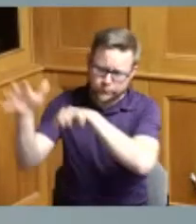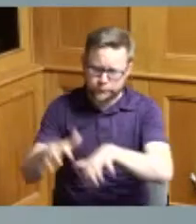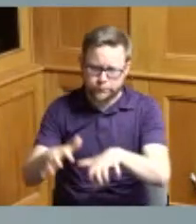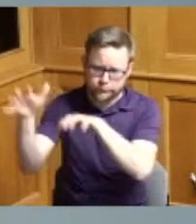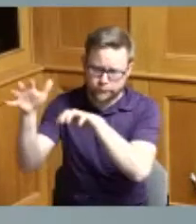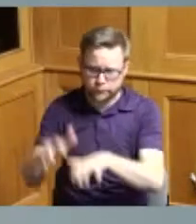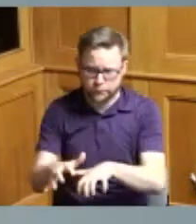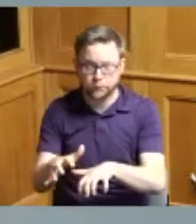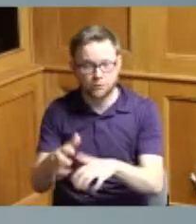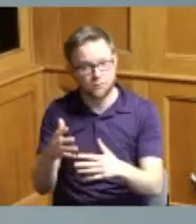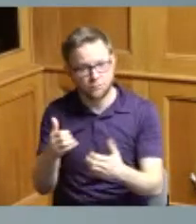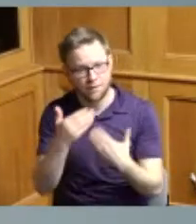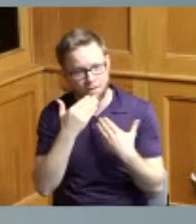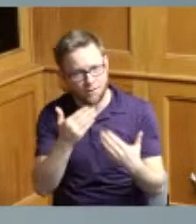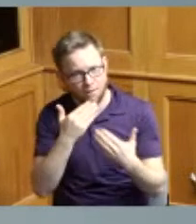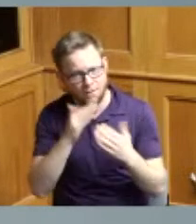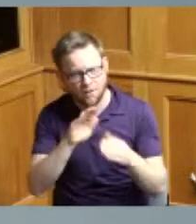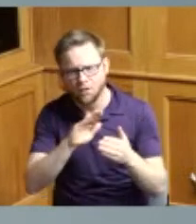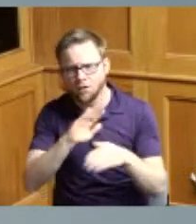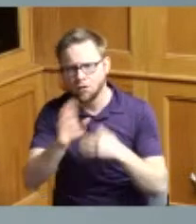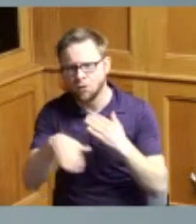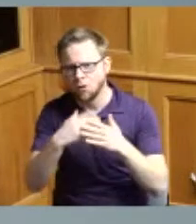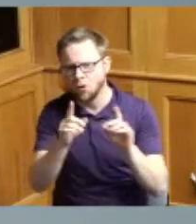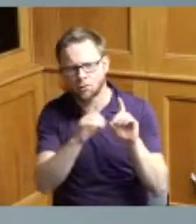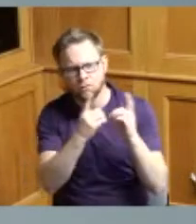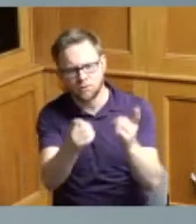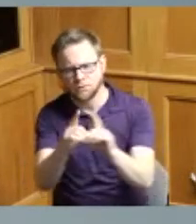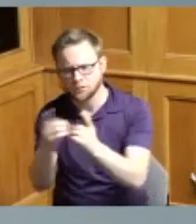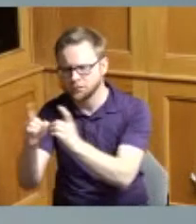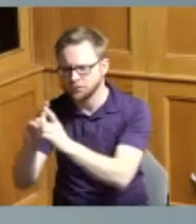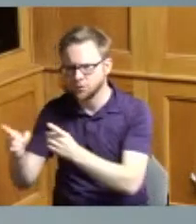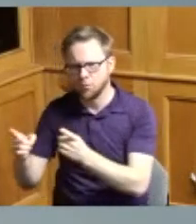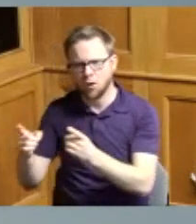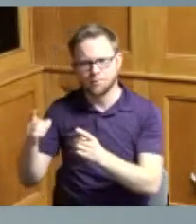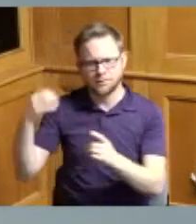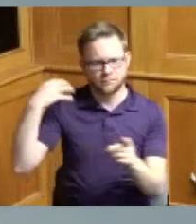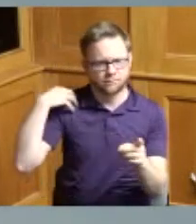want to thank all the department heads all the elected offices the Board of County Commissioners